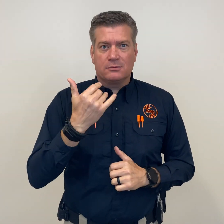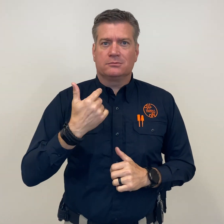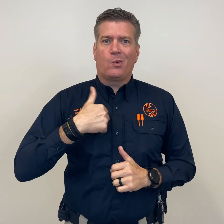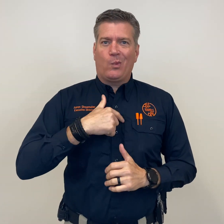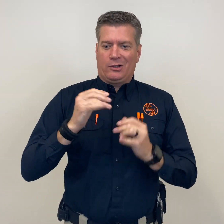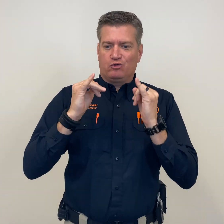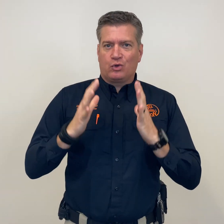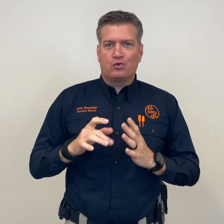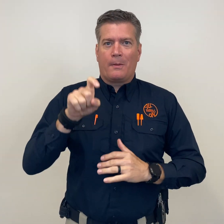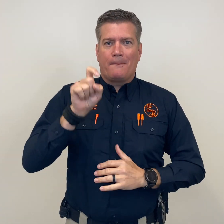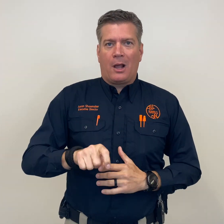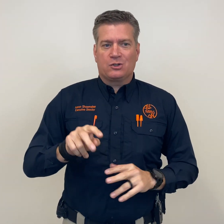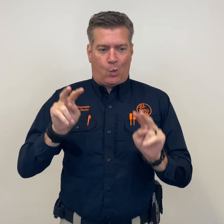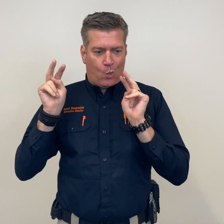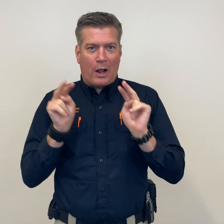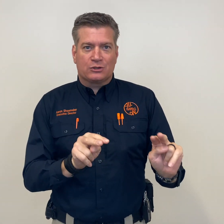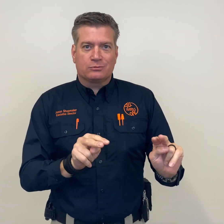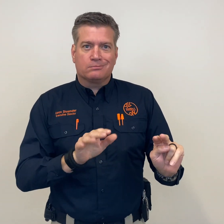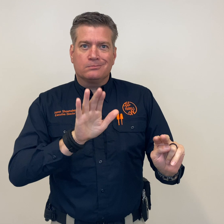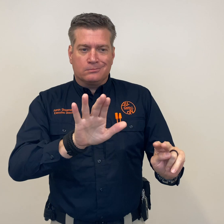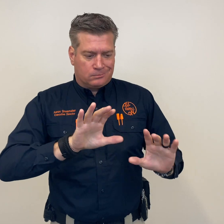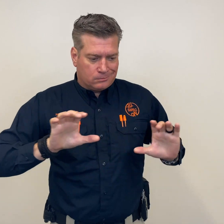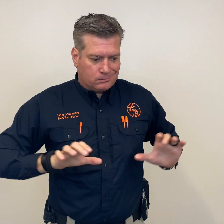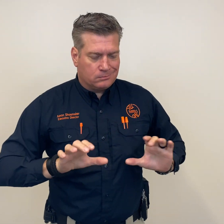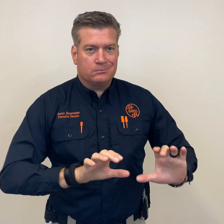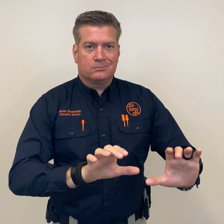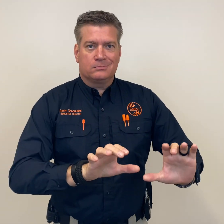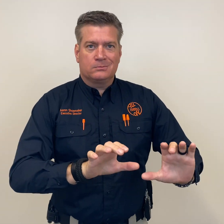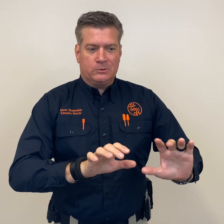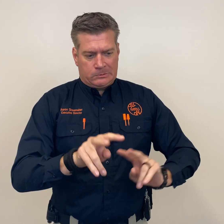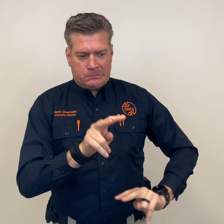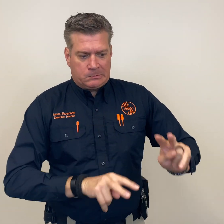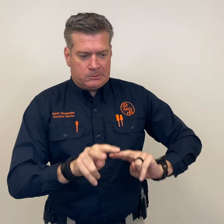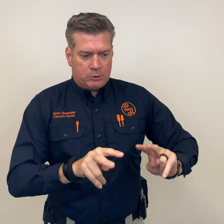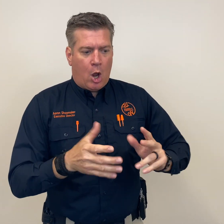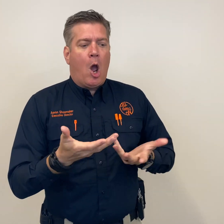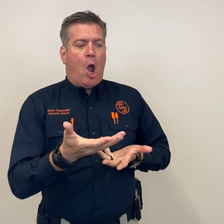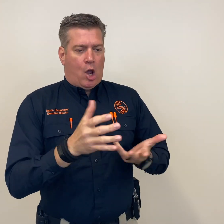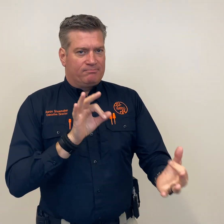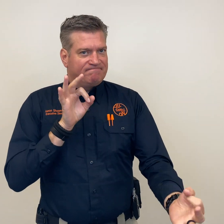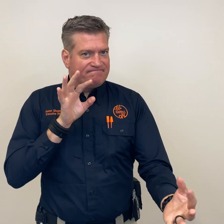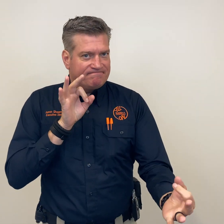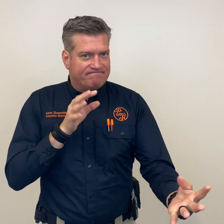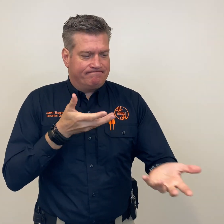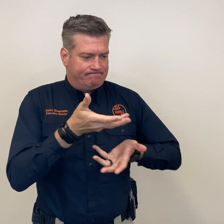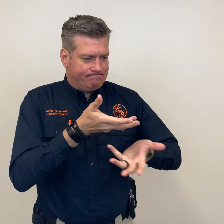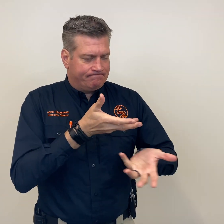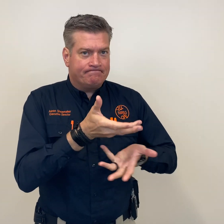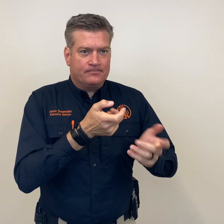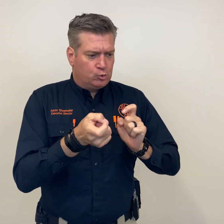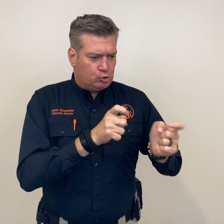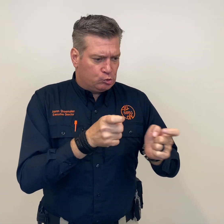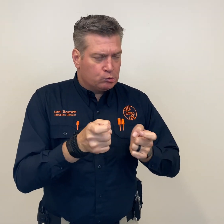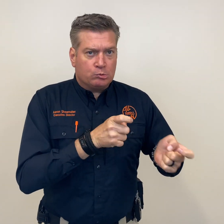instruction, Instructors must observe Learners demonstrating specific skills